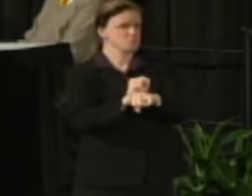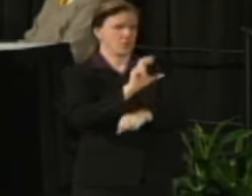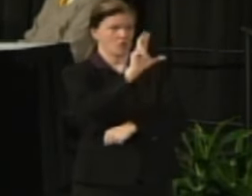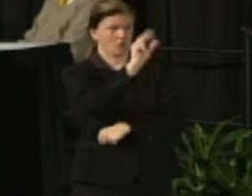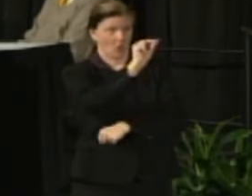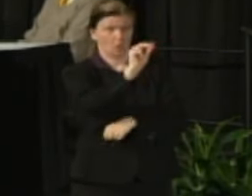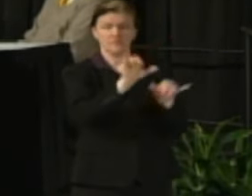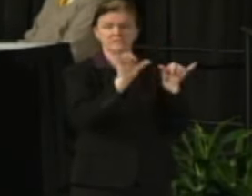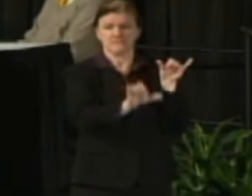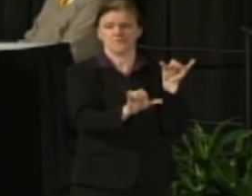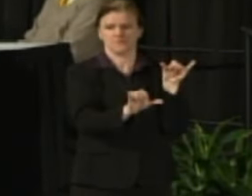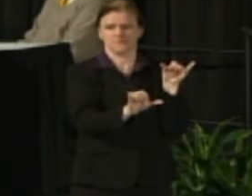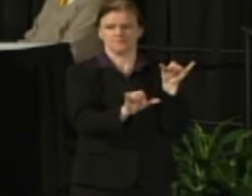of that so I wanted you to know that.